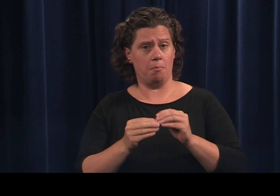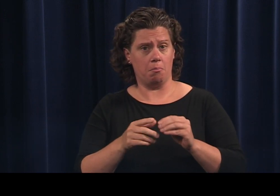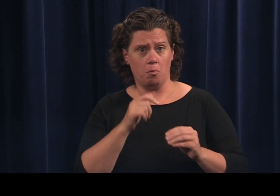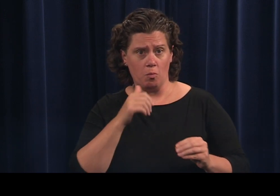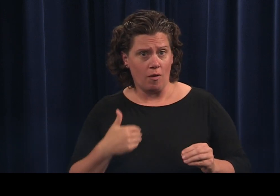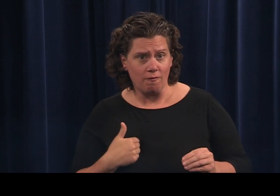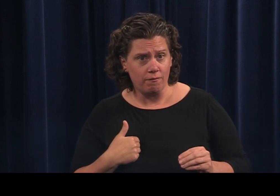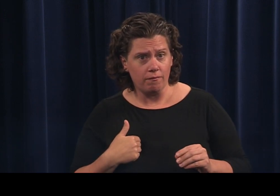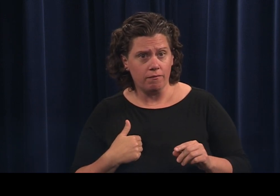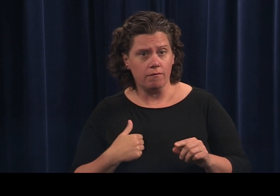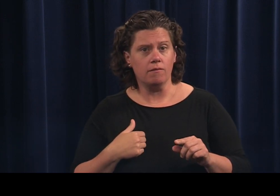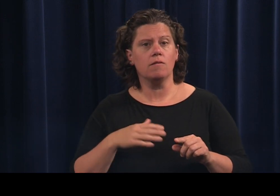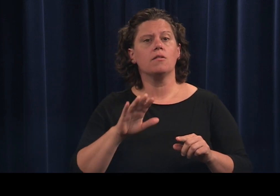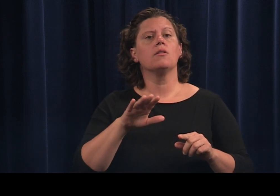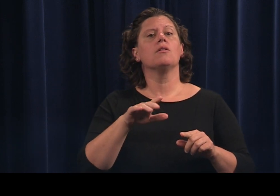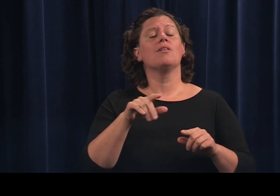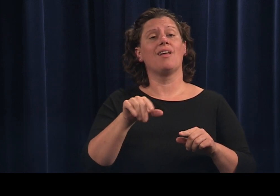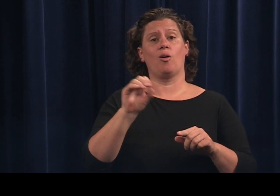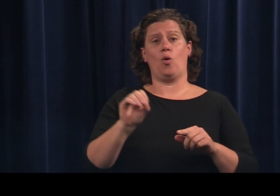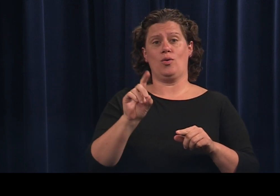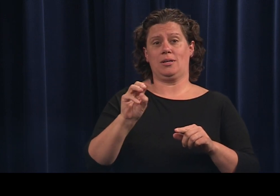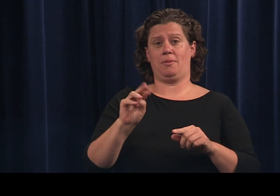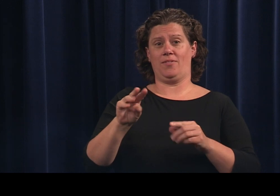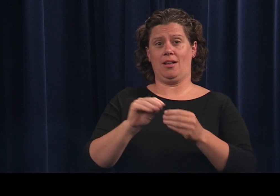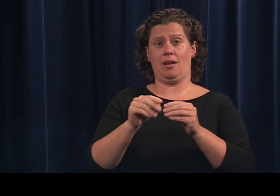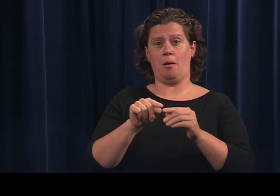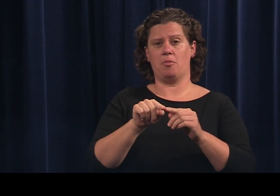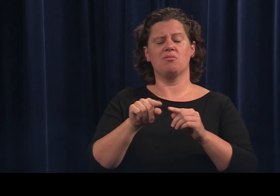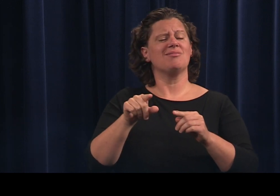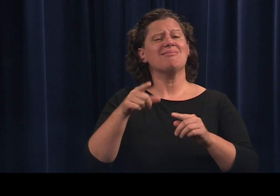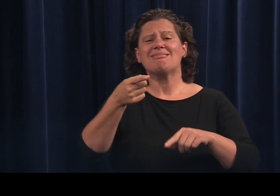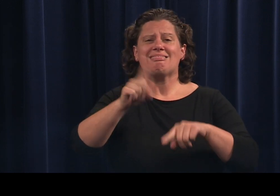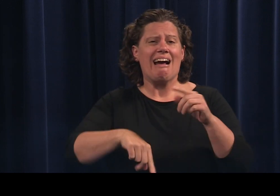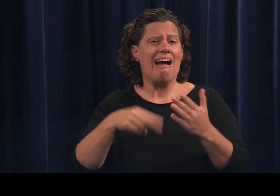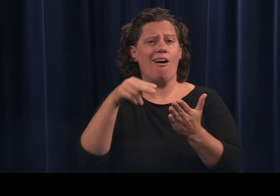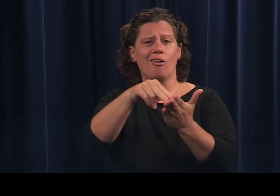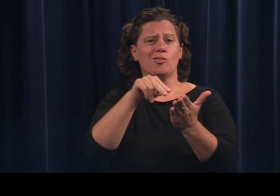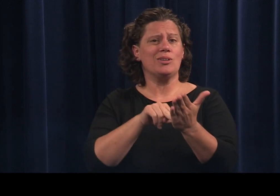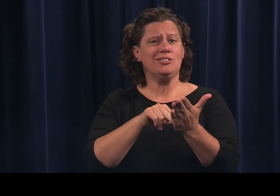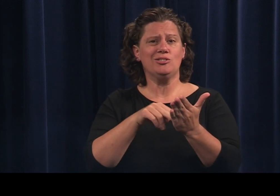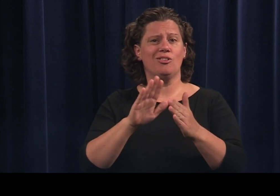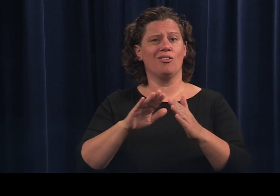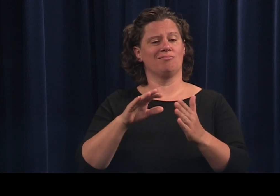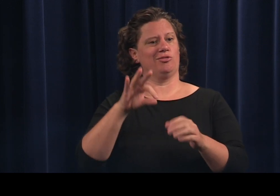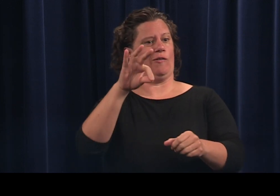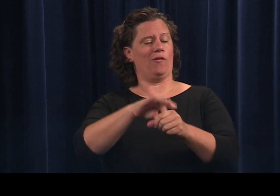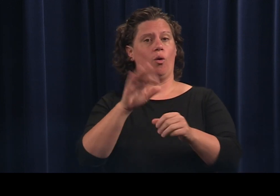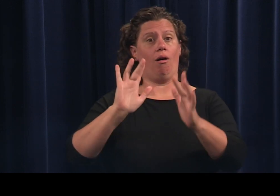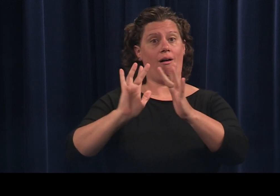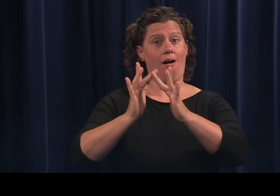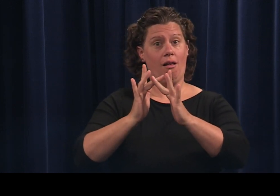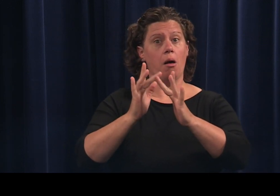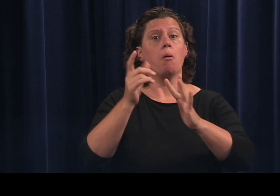If you don't have an Oregon DMV number you cannot register to vote online.